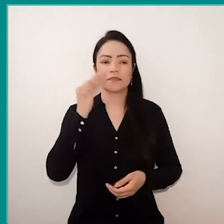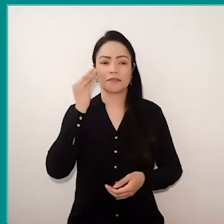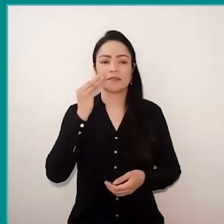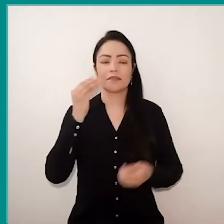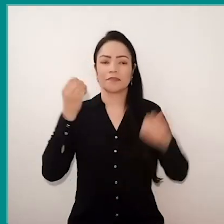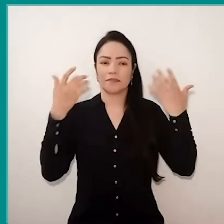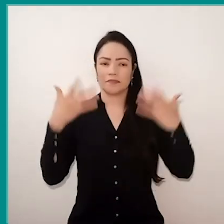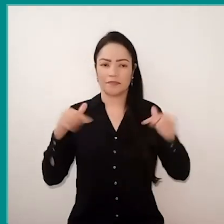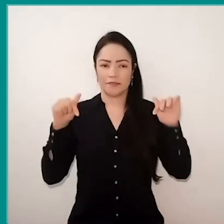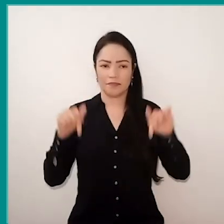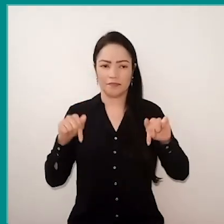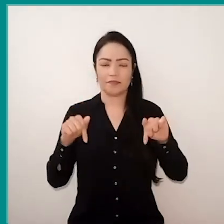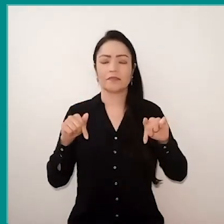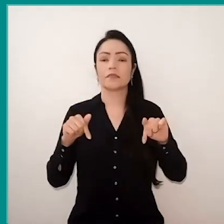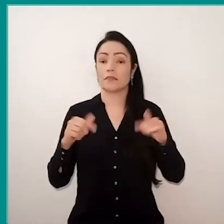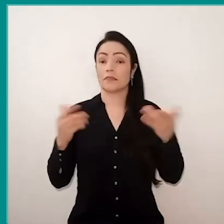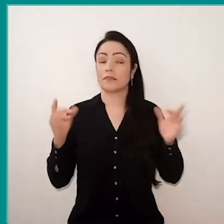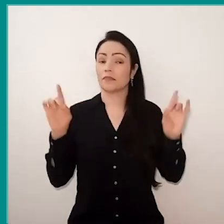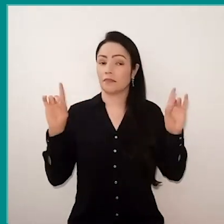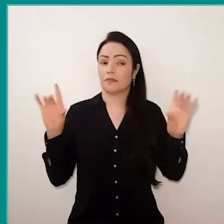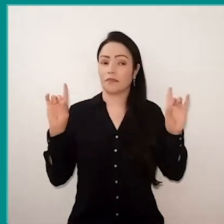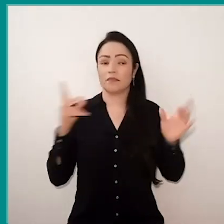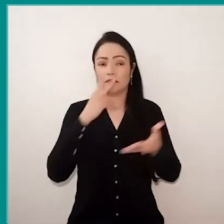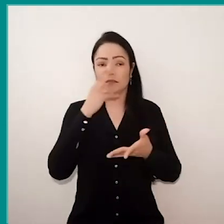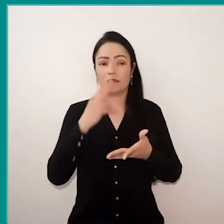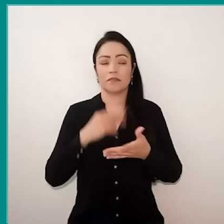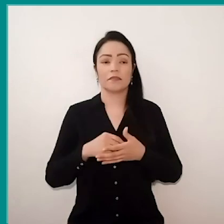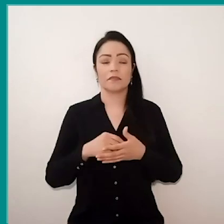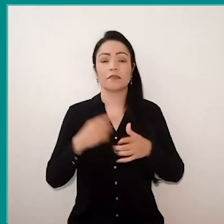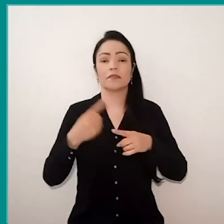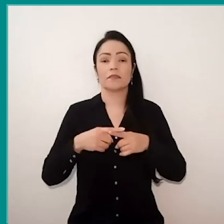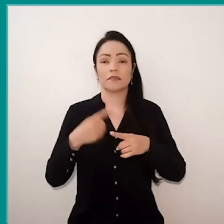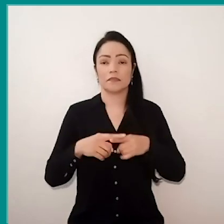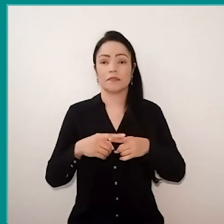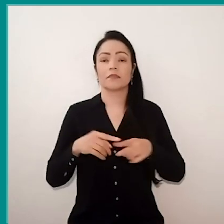they start from a place of privilege, because the institution in which we work, Sesc,